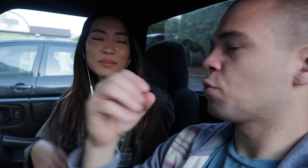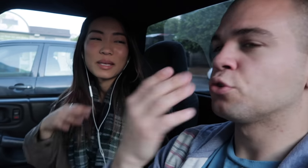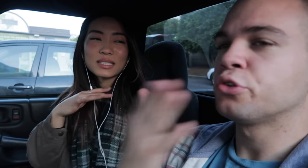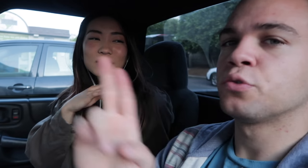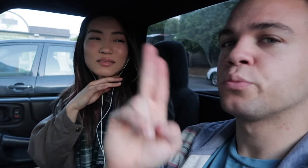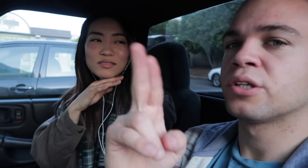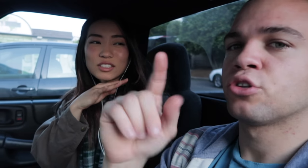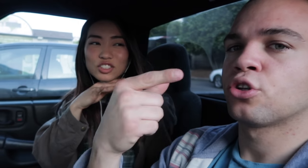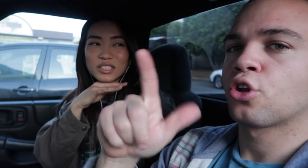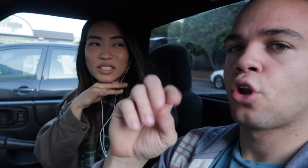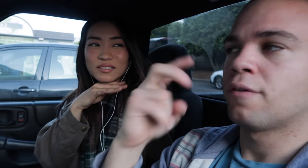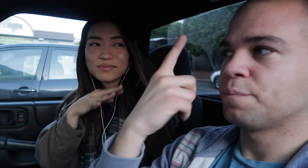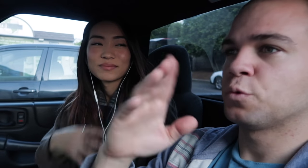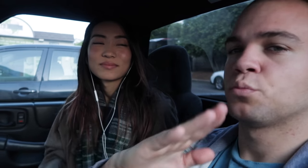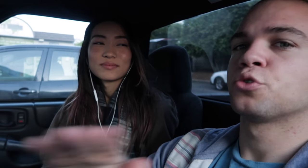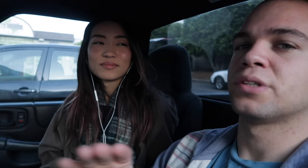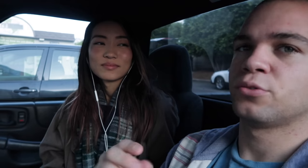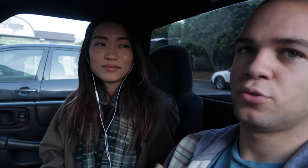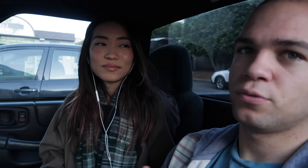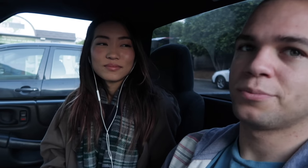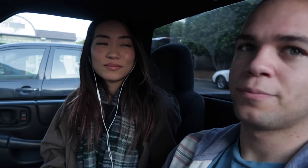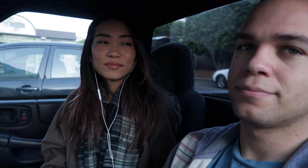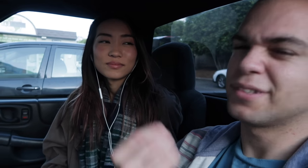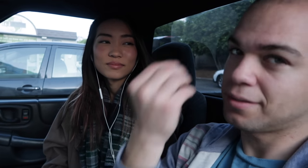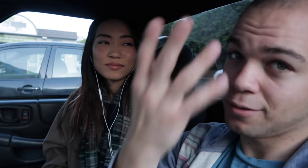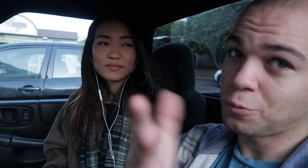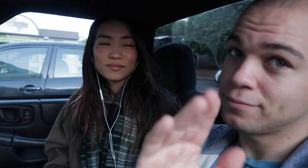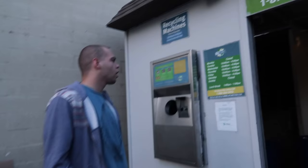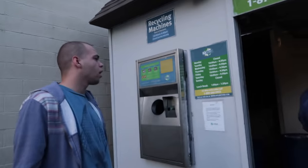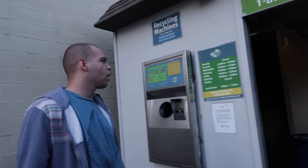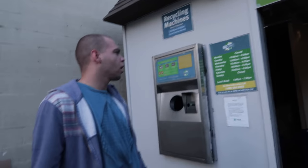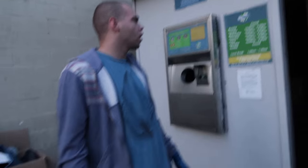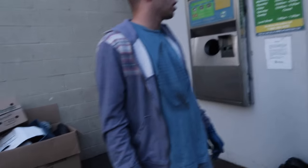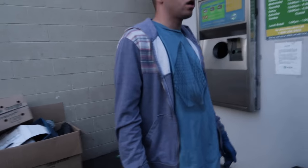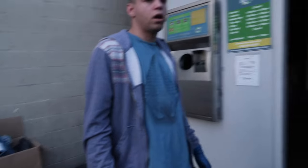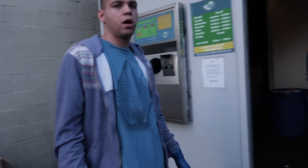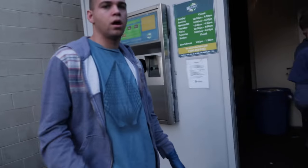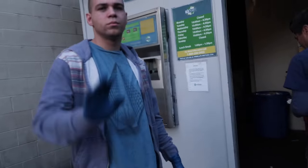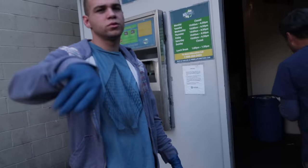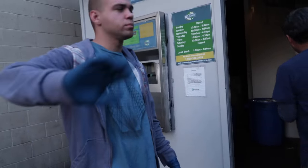yeah. It gets messy and dirty so its good to use gloves for protection! so just letting you know *guy talking* E: They're clo...